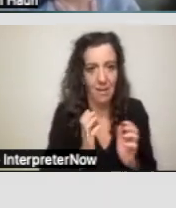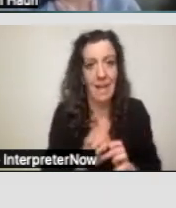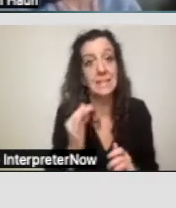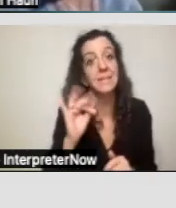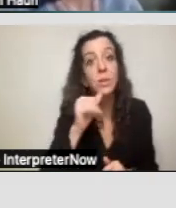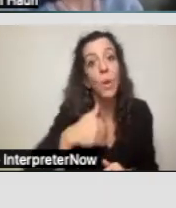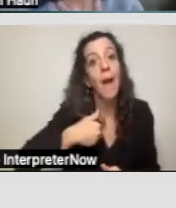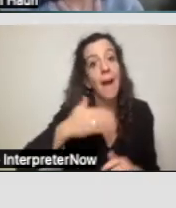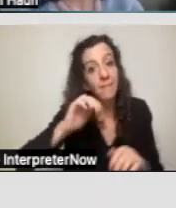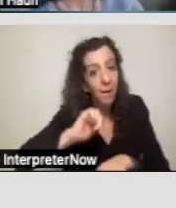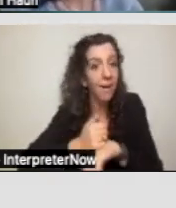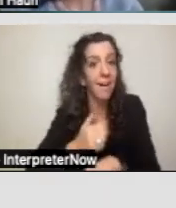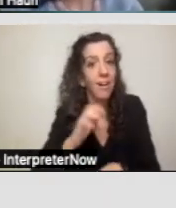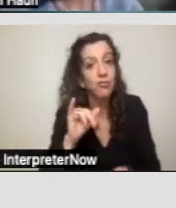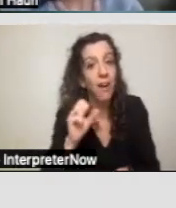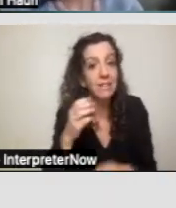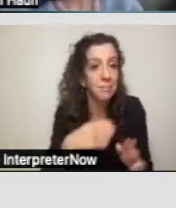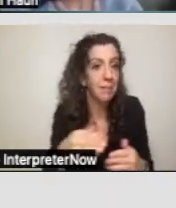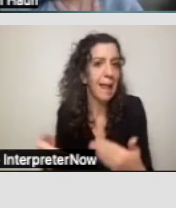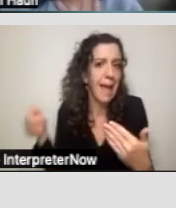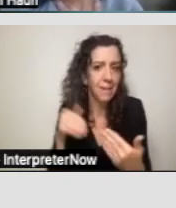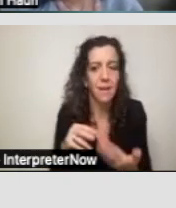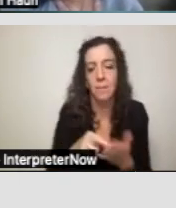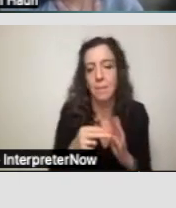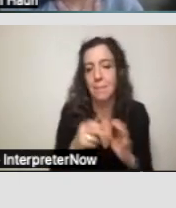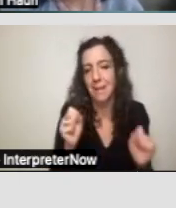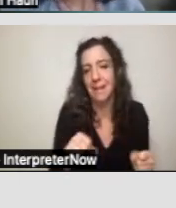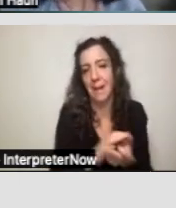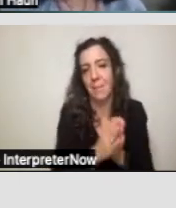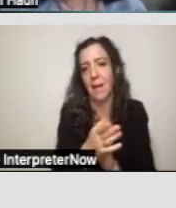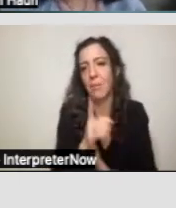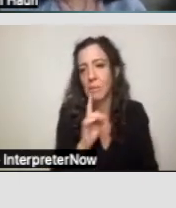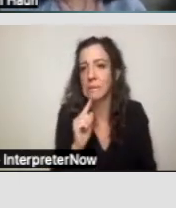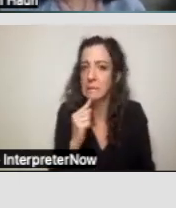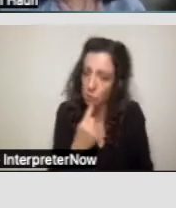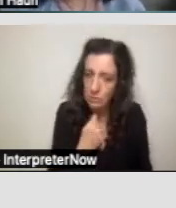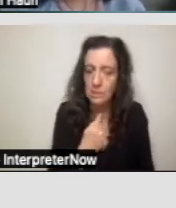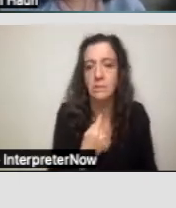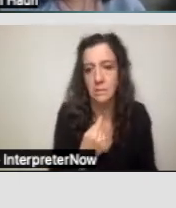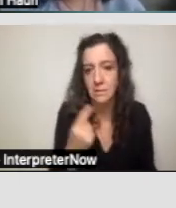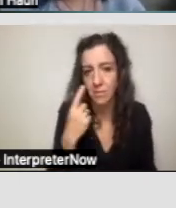of time, that can make things potentially dire for that client.